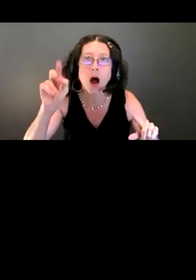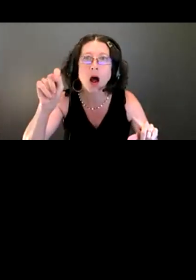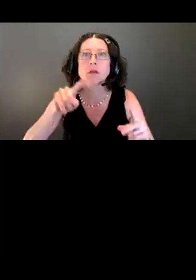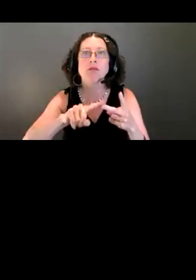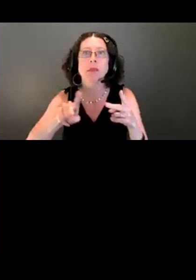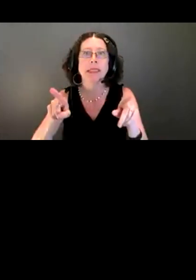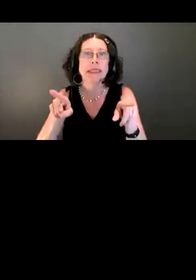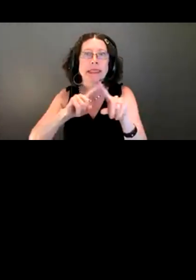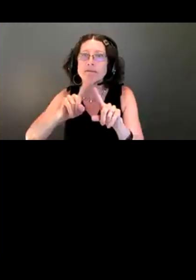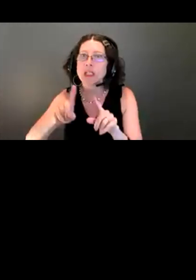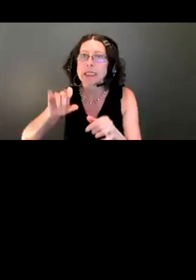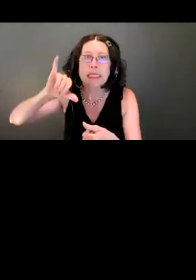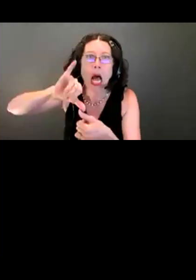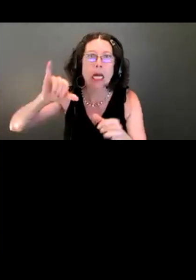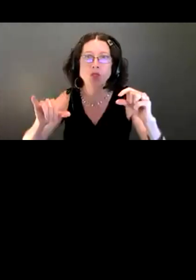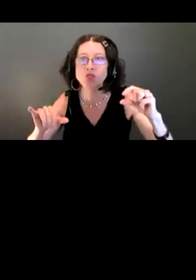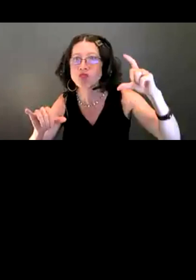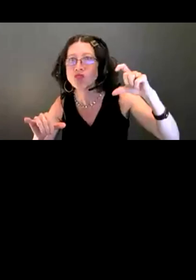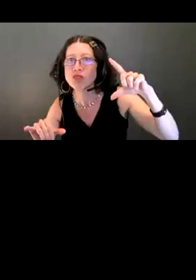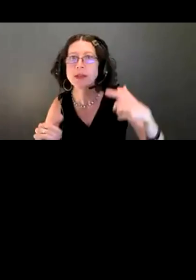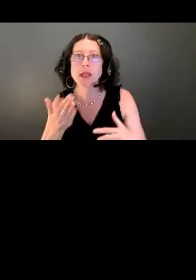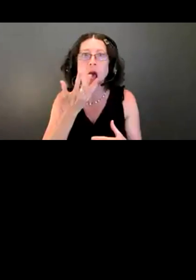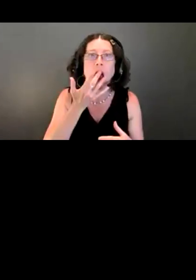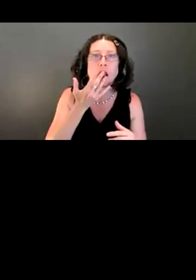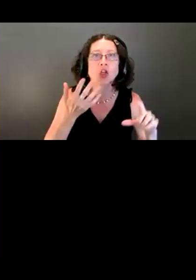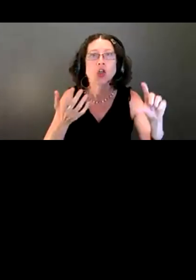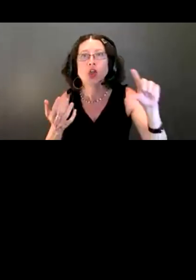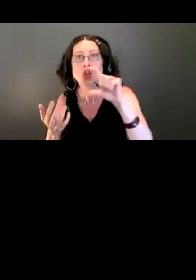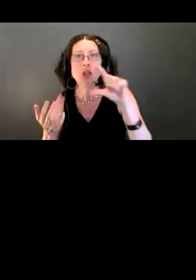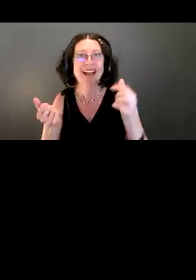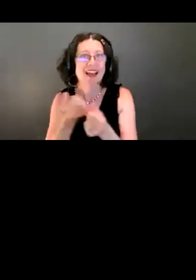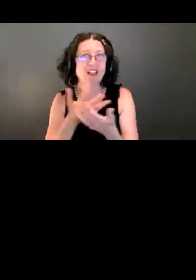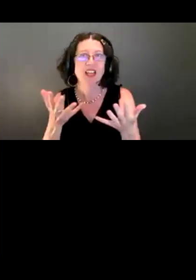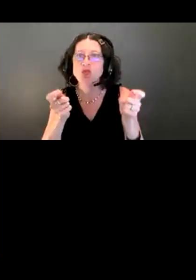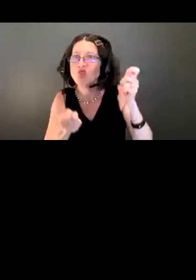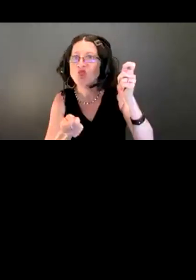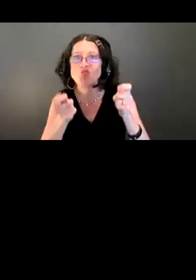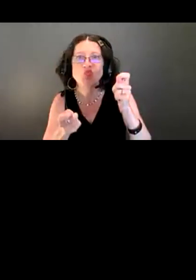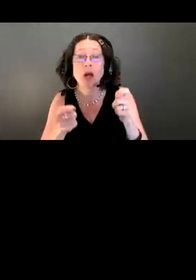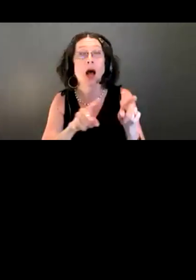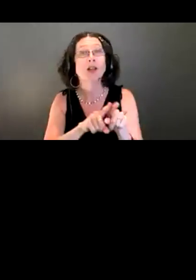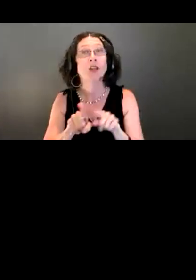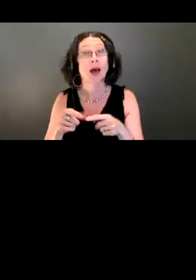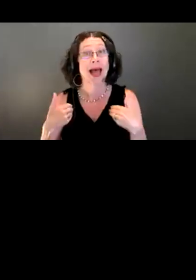That link will also provide in-language captions, if you are looking for translated captions.